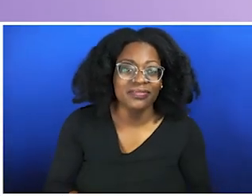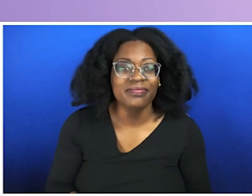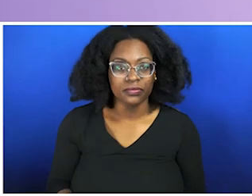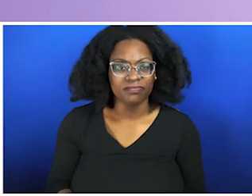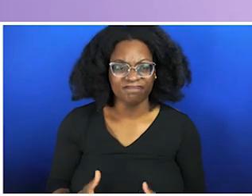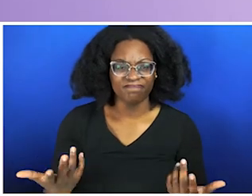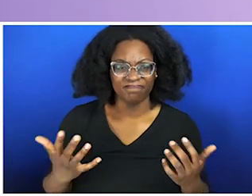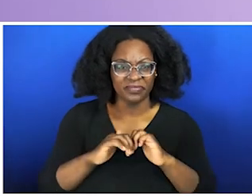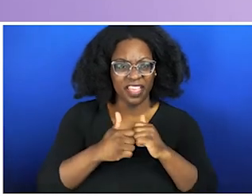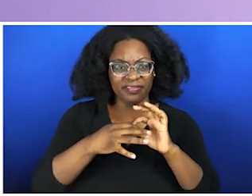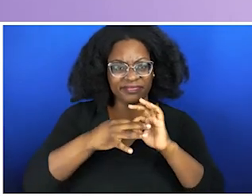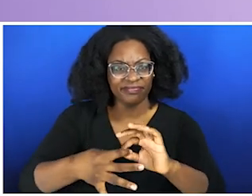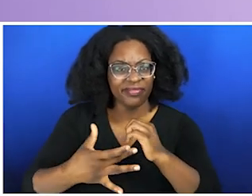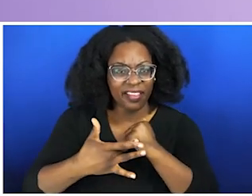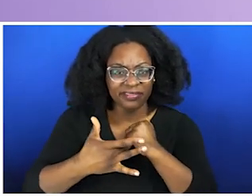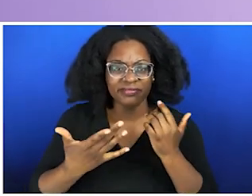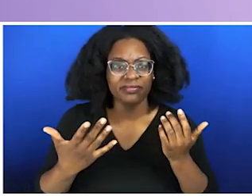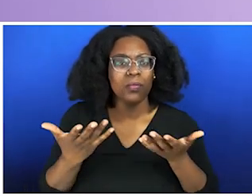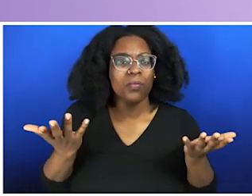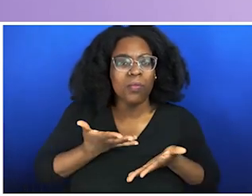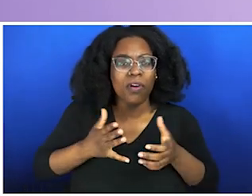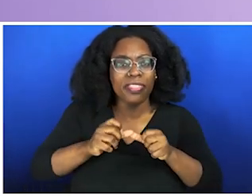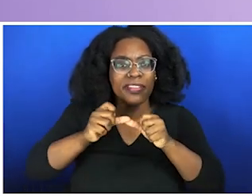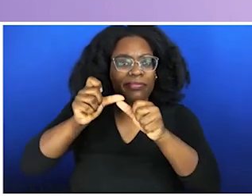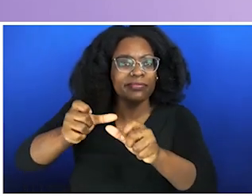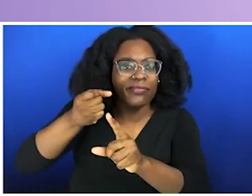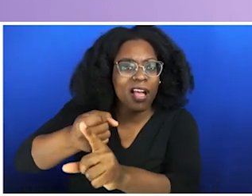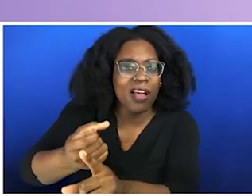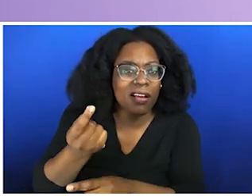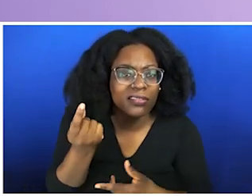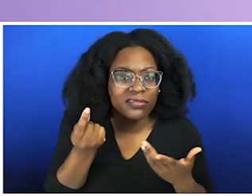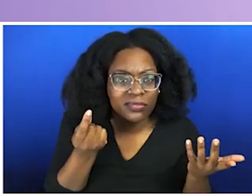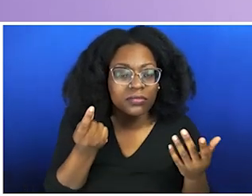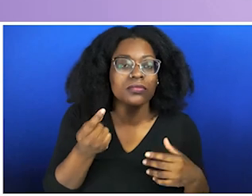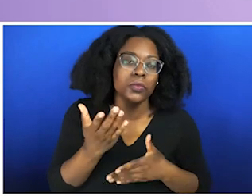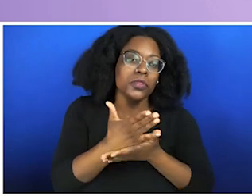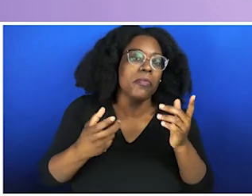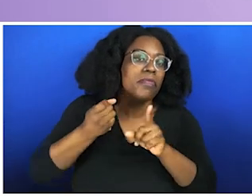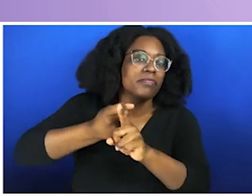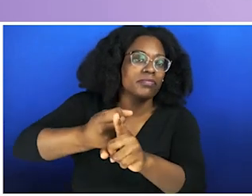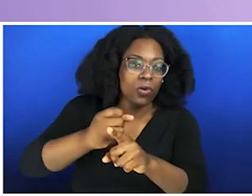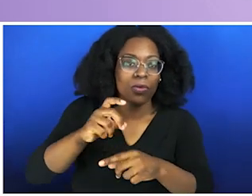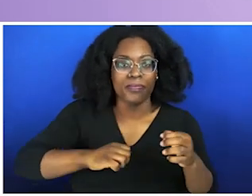you go through traumatic experiences — both micro, which is interpersonal: your mom hits